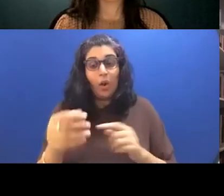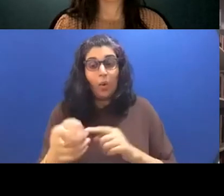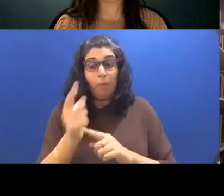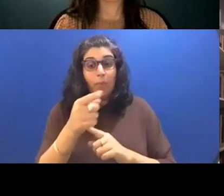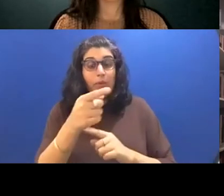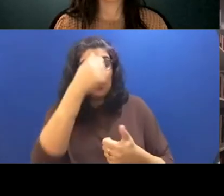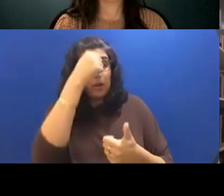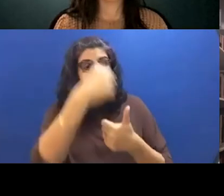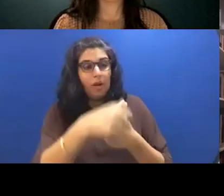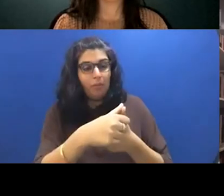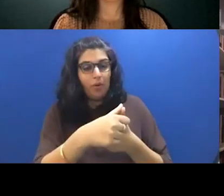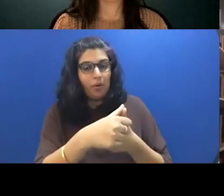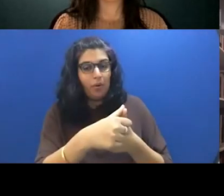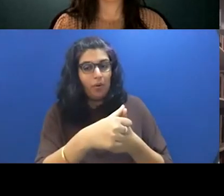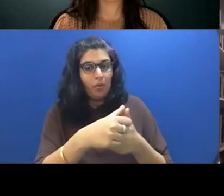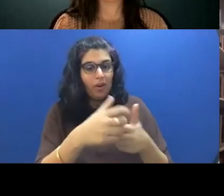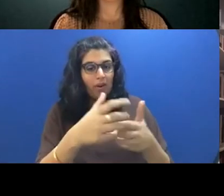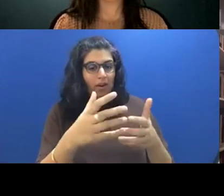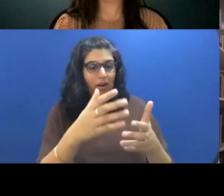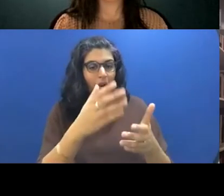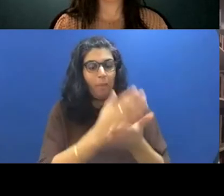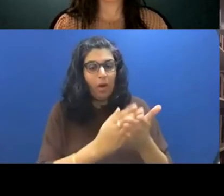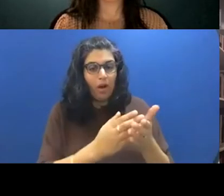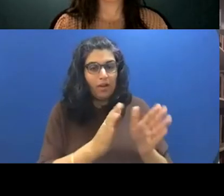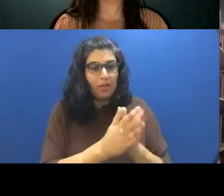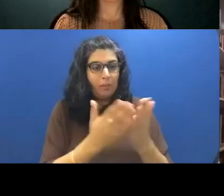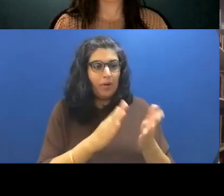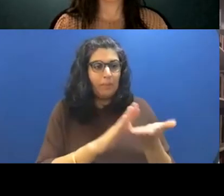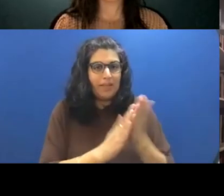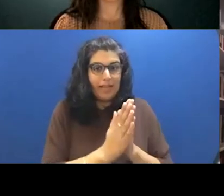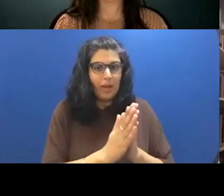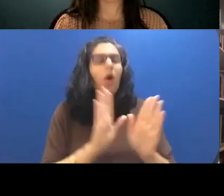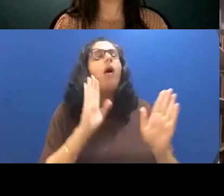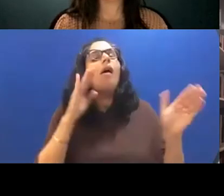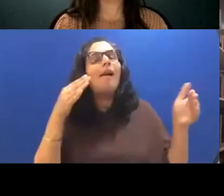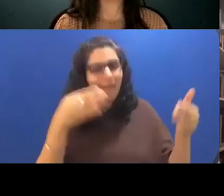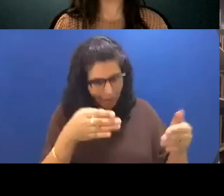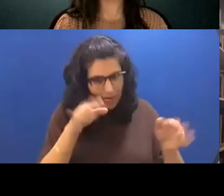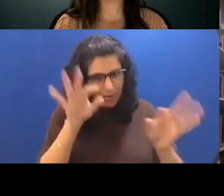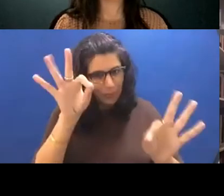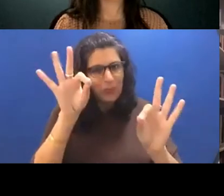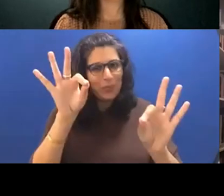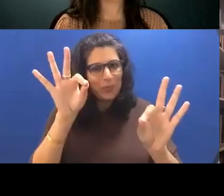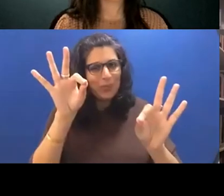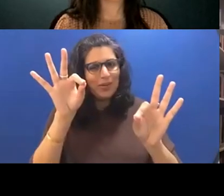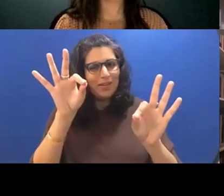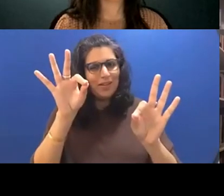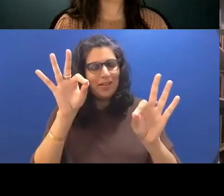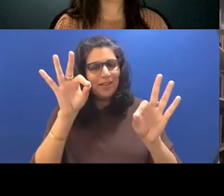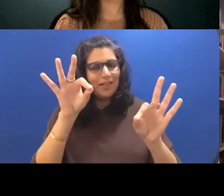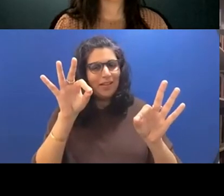when a chunk of the book really came into focus? And you knew it was like that was it?